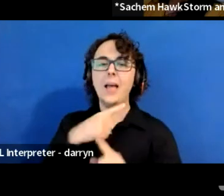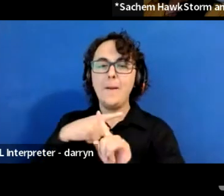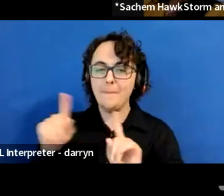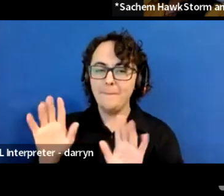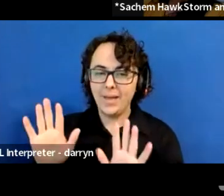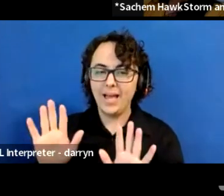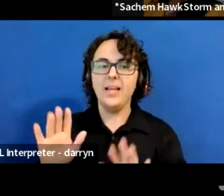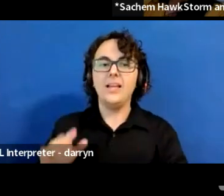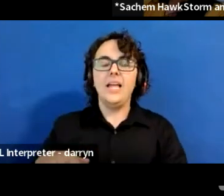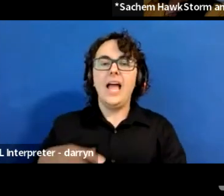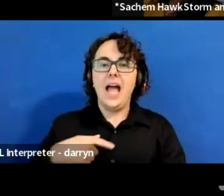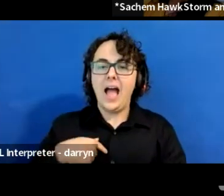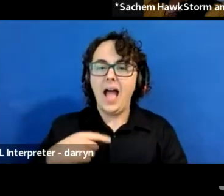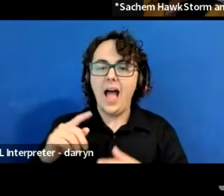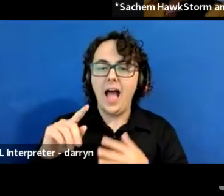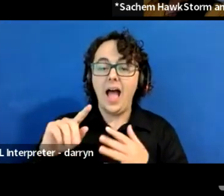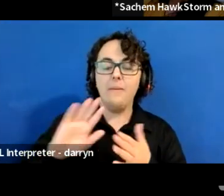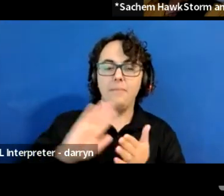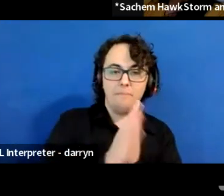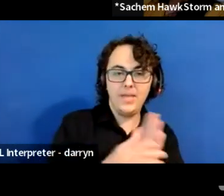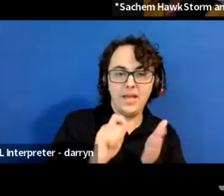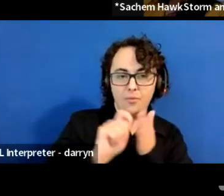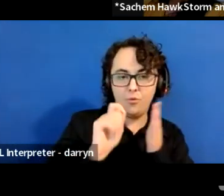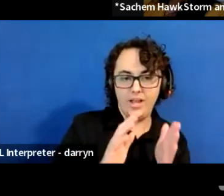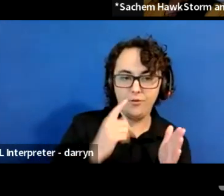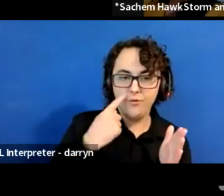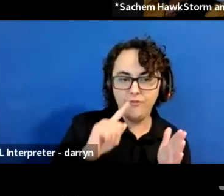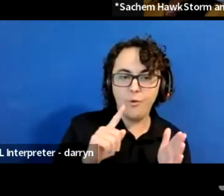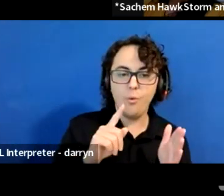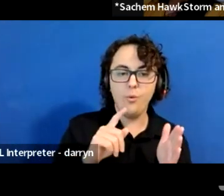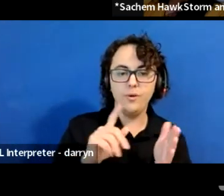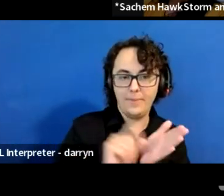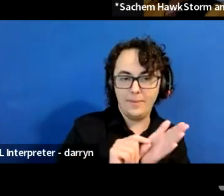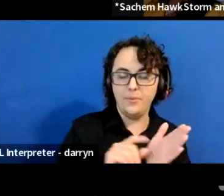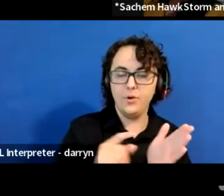and I had an opportunity to go jump on a boat with a fishermen and his little boy who was about five.